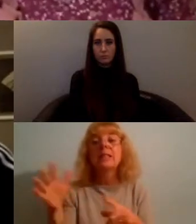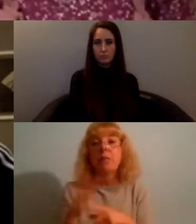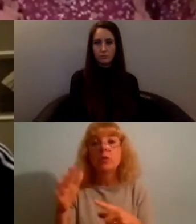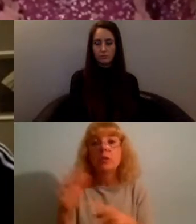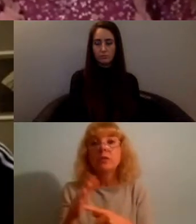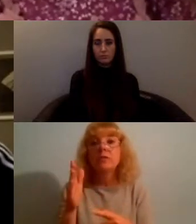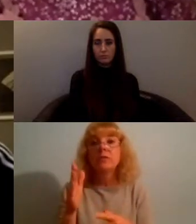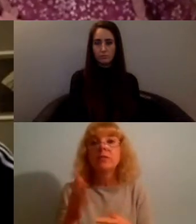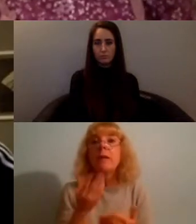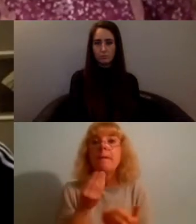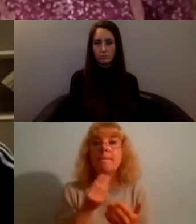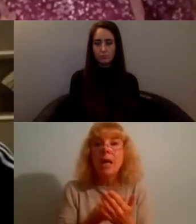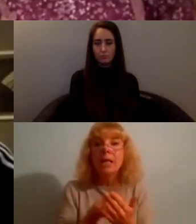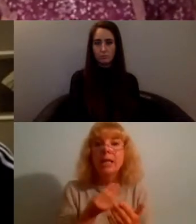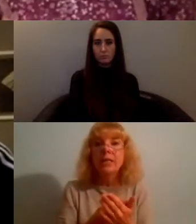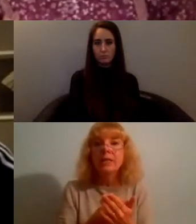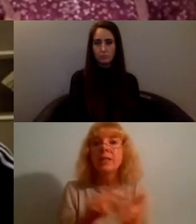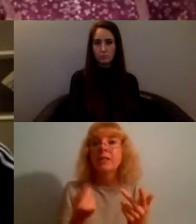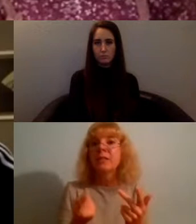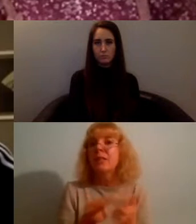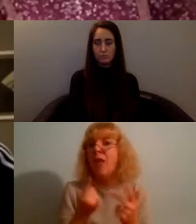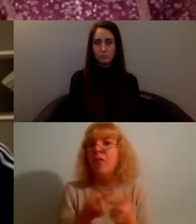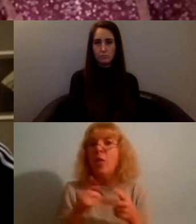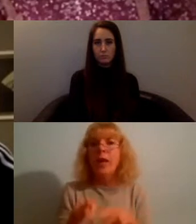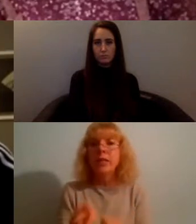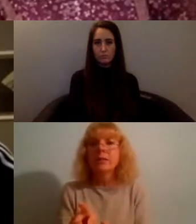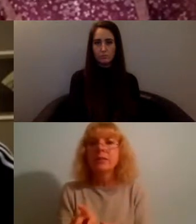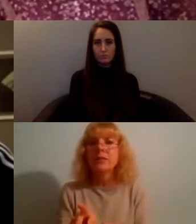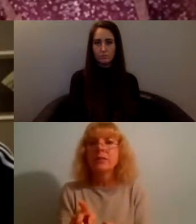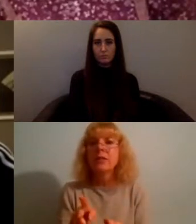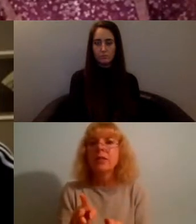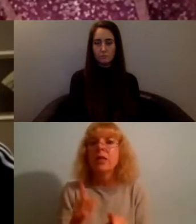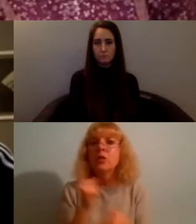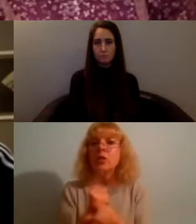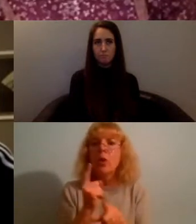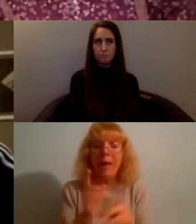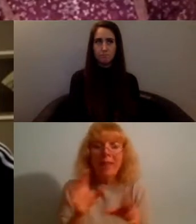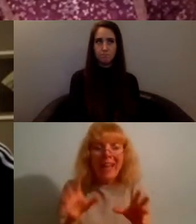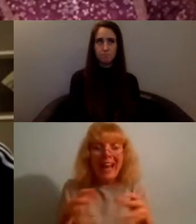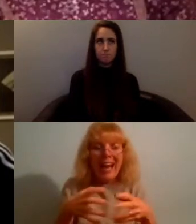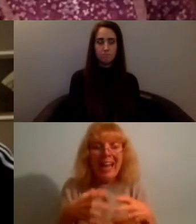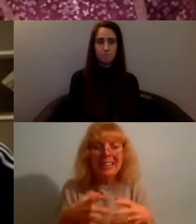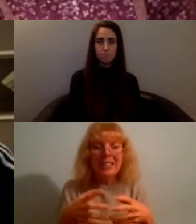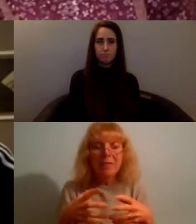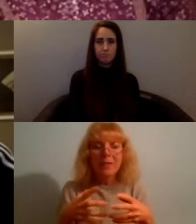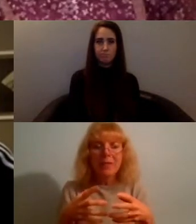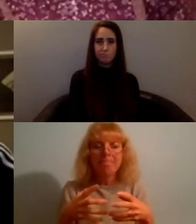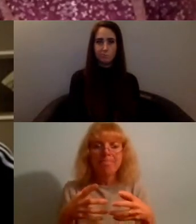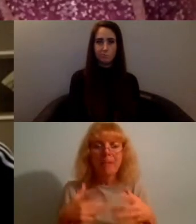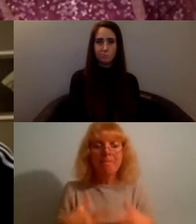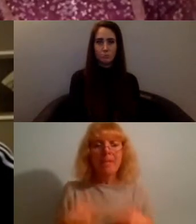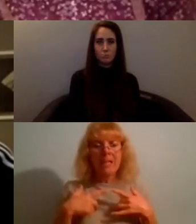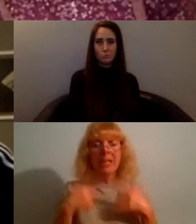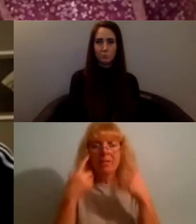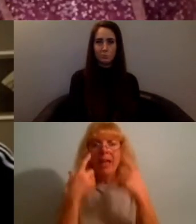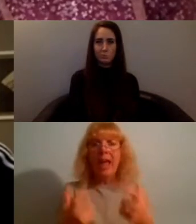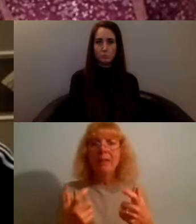money and and otherwise and speaking about that collective sense of care is really yeah like if